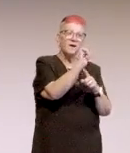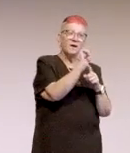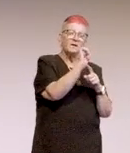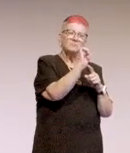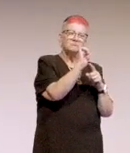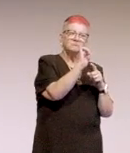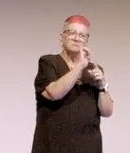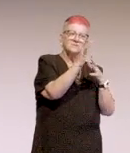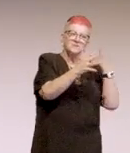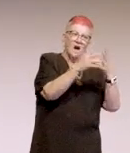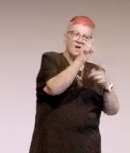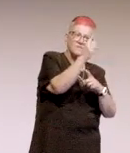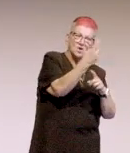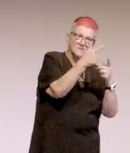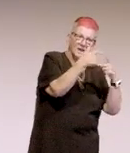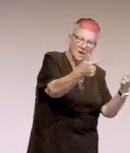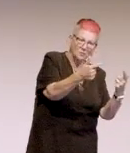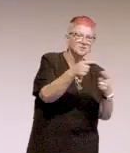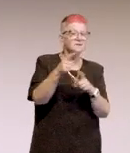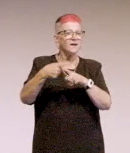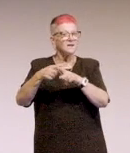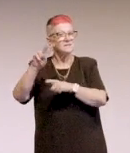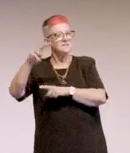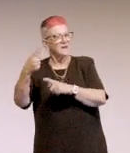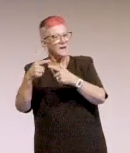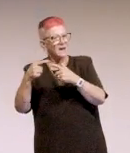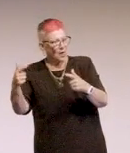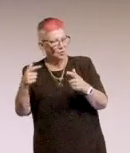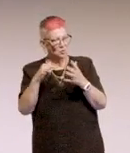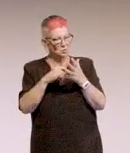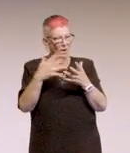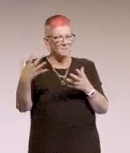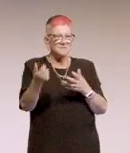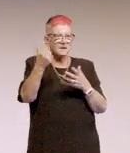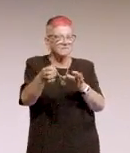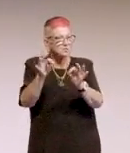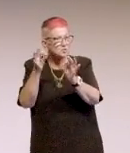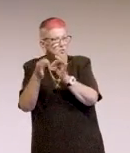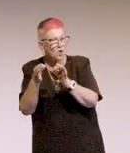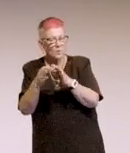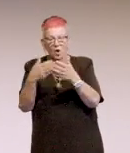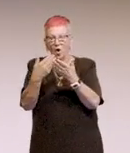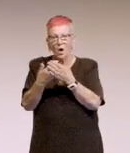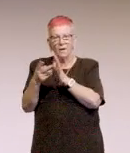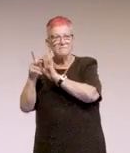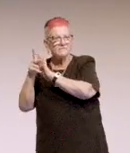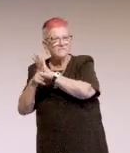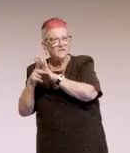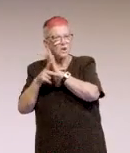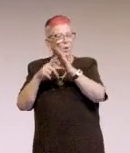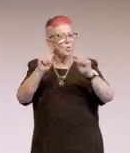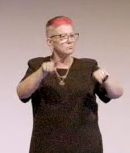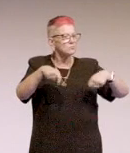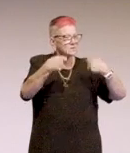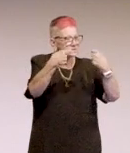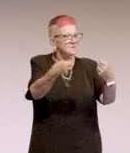by not having a signer on a video or at a presentation.